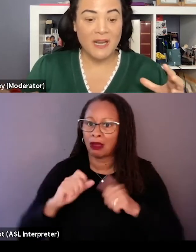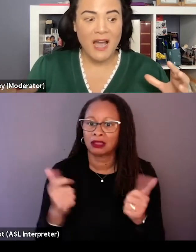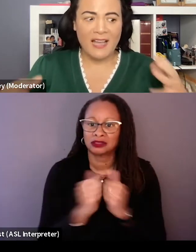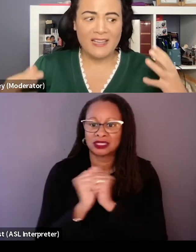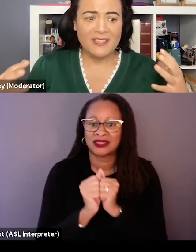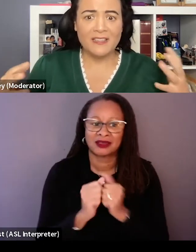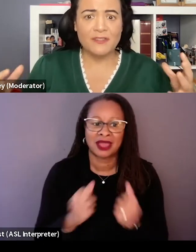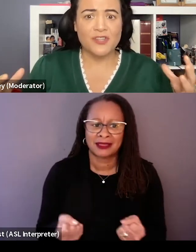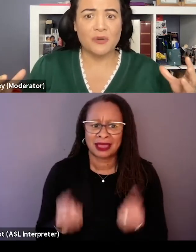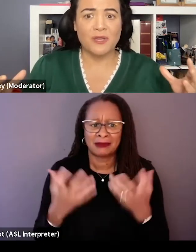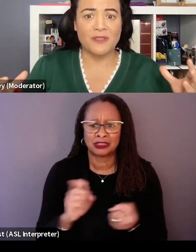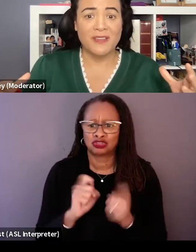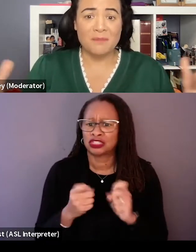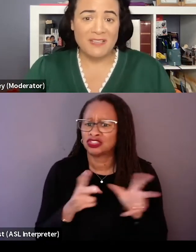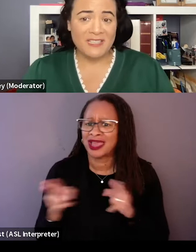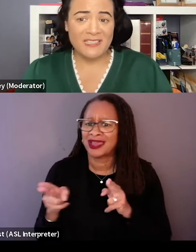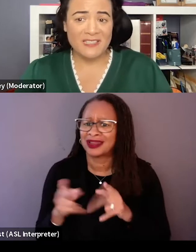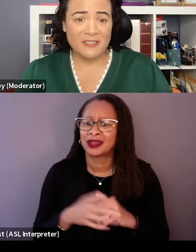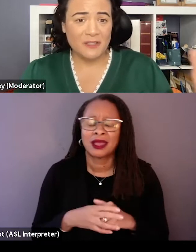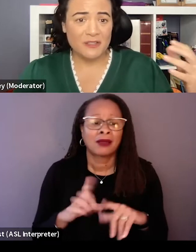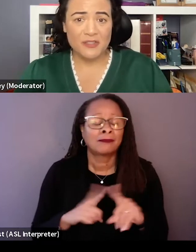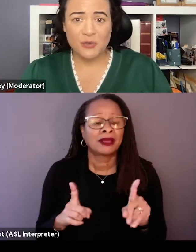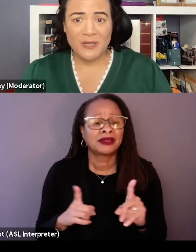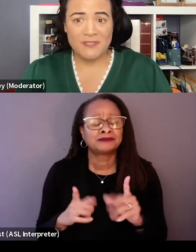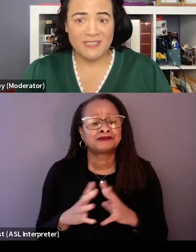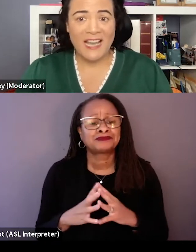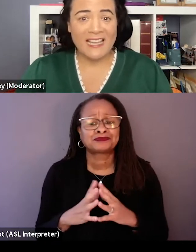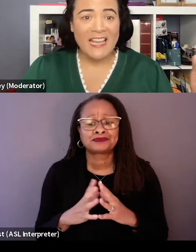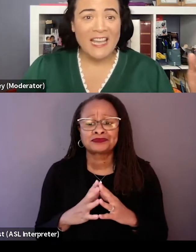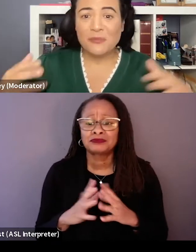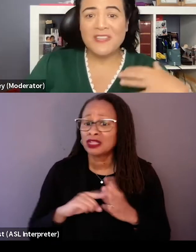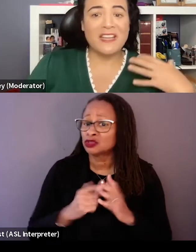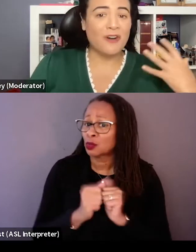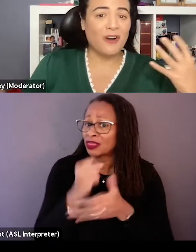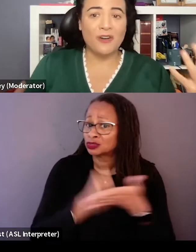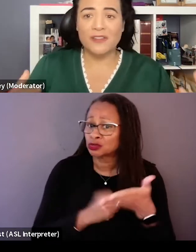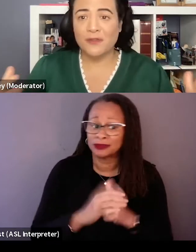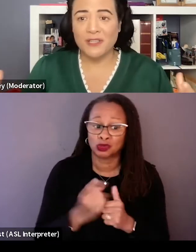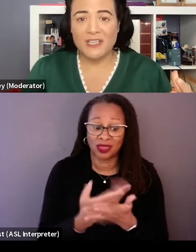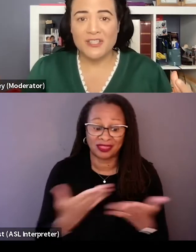but I guess I'd love to start with basically the script. Like it's one thing to have all this footage,